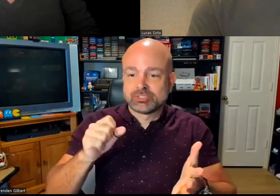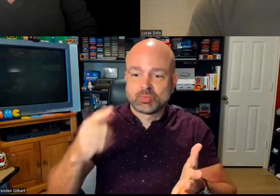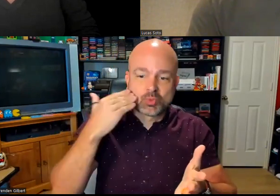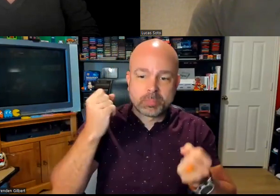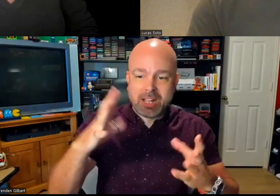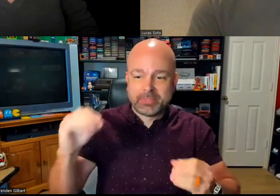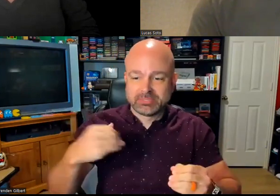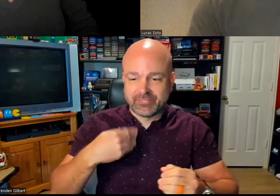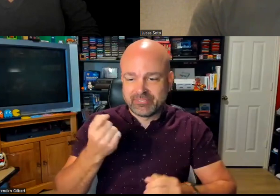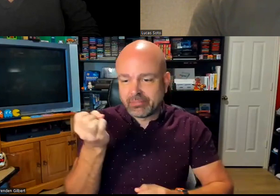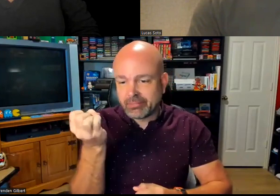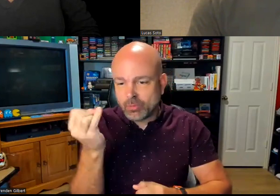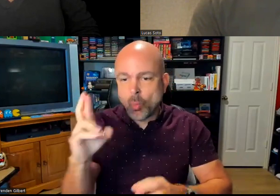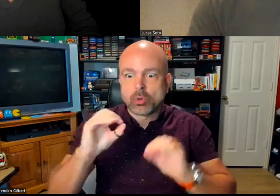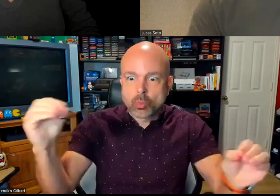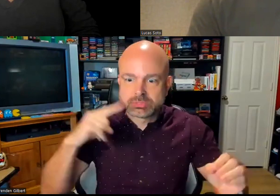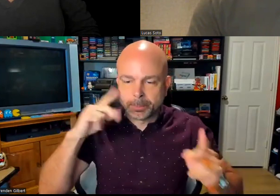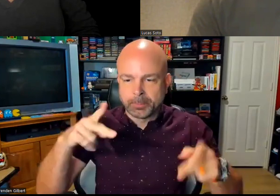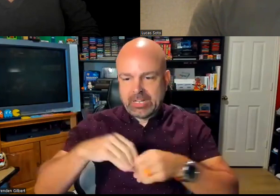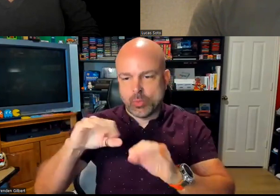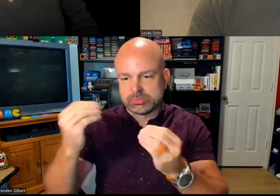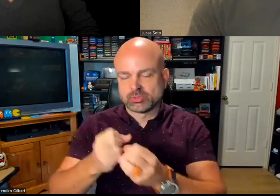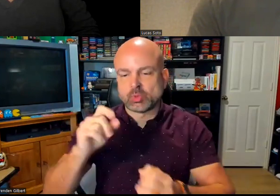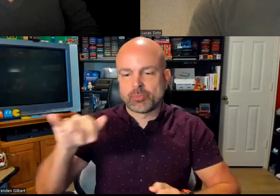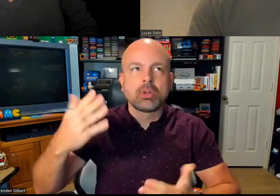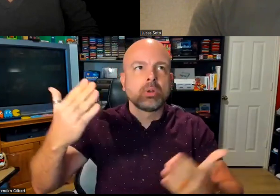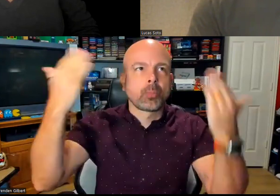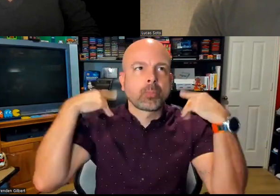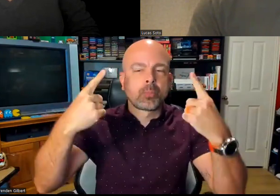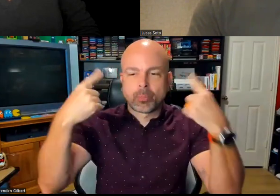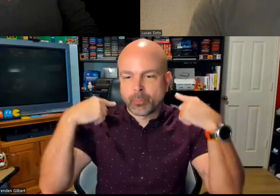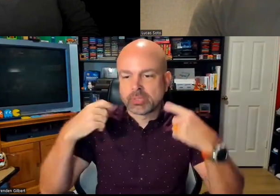obviously require a great deal of advocacy, because,